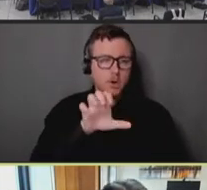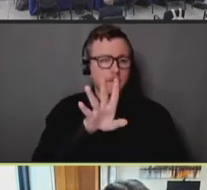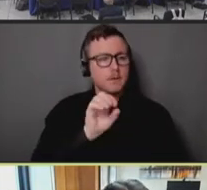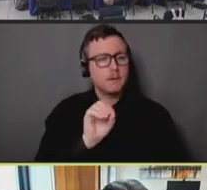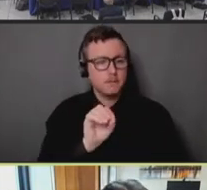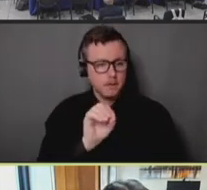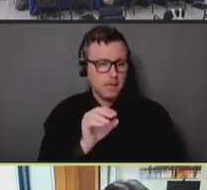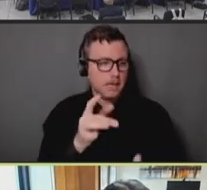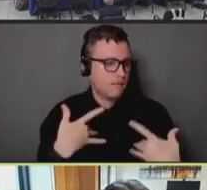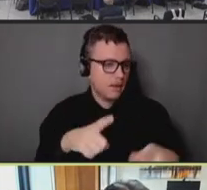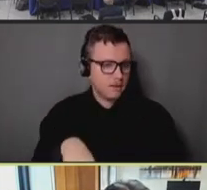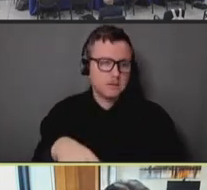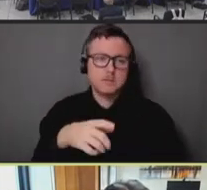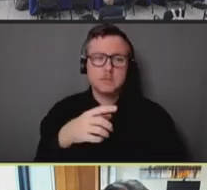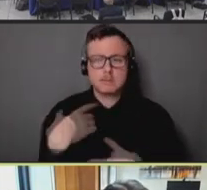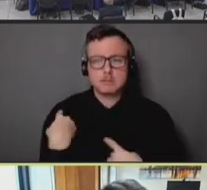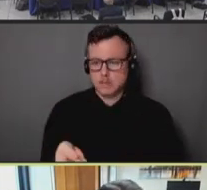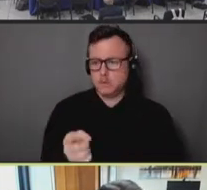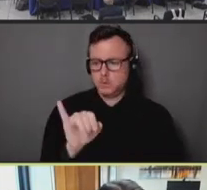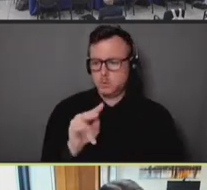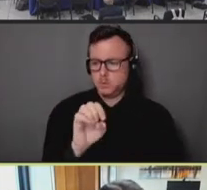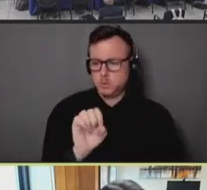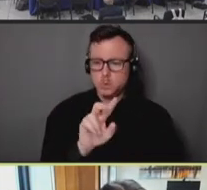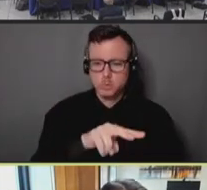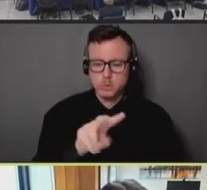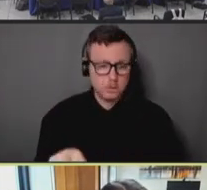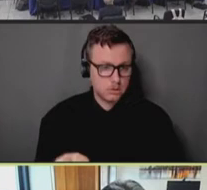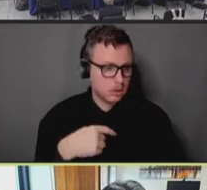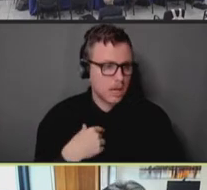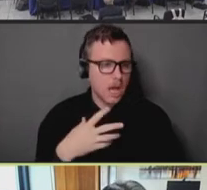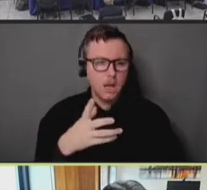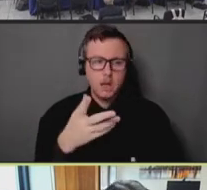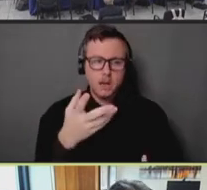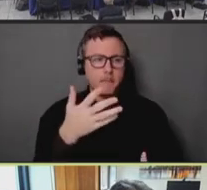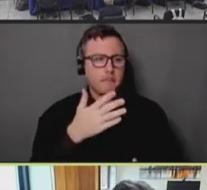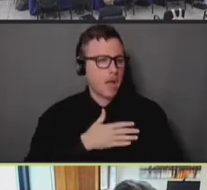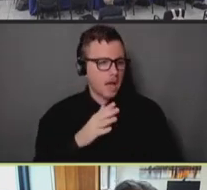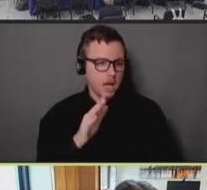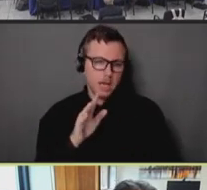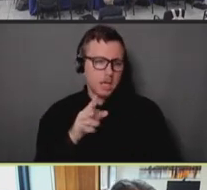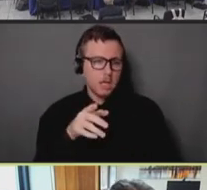engagement team, who have been everywhere and anywhere that we're asked to go. We've